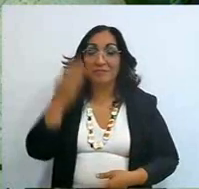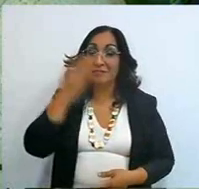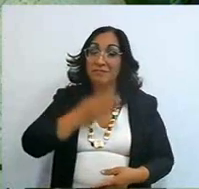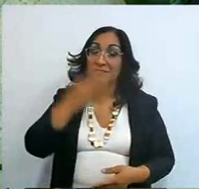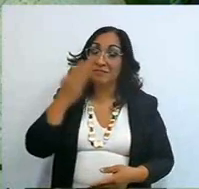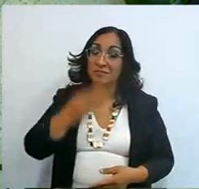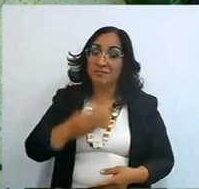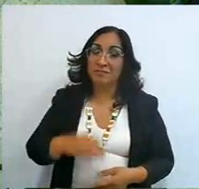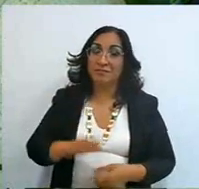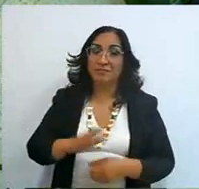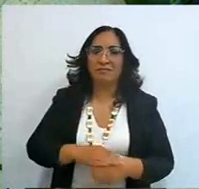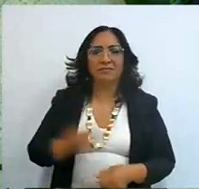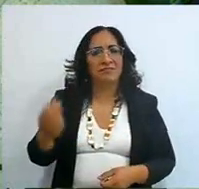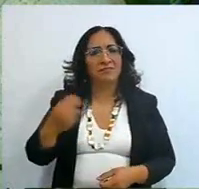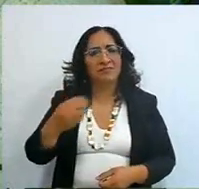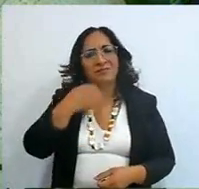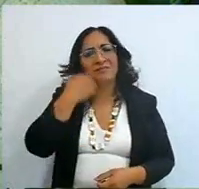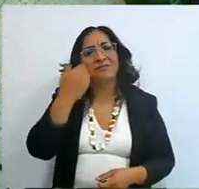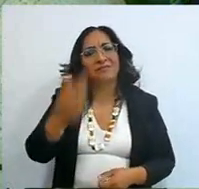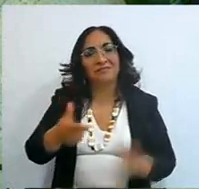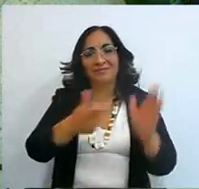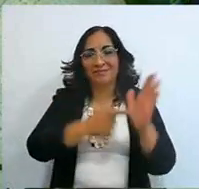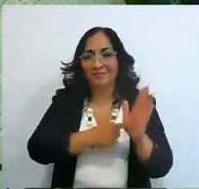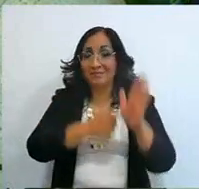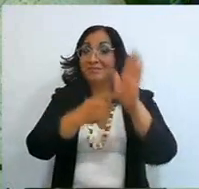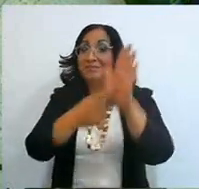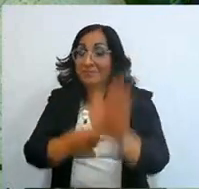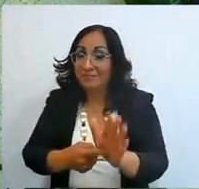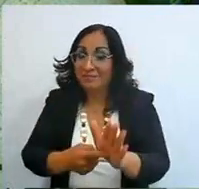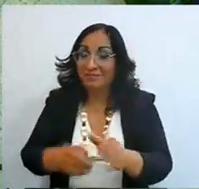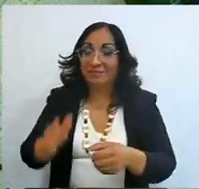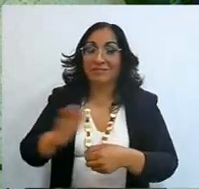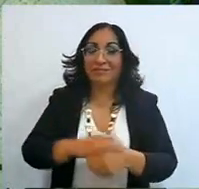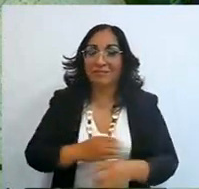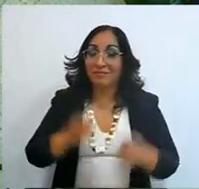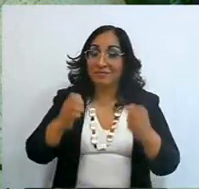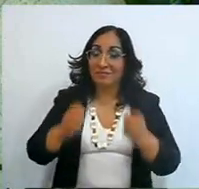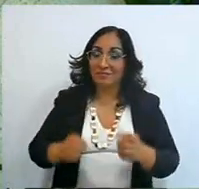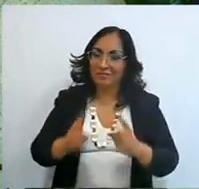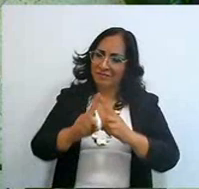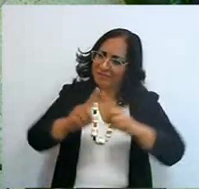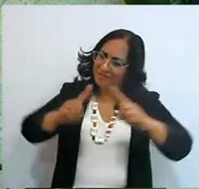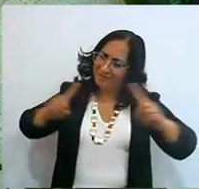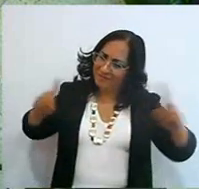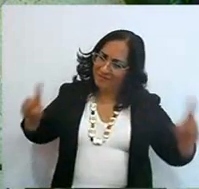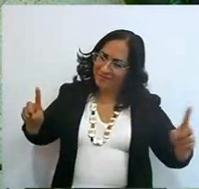That's why I wanted to present it, because despite being far away, we are close,